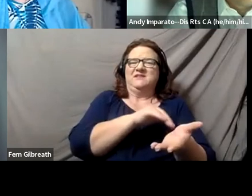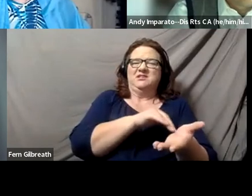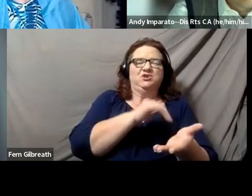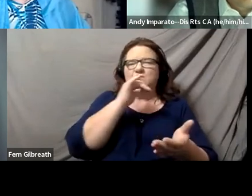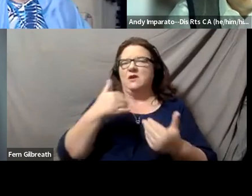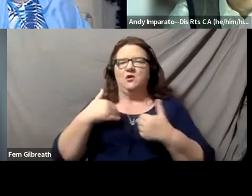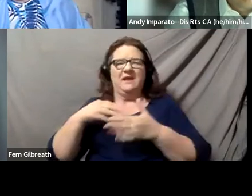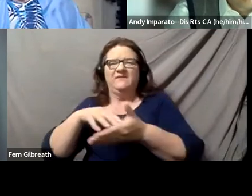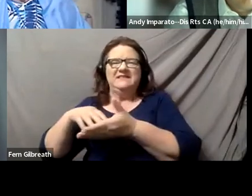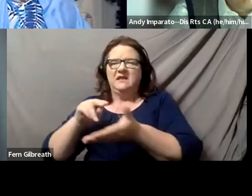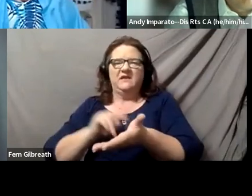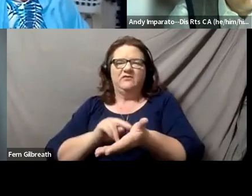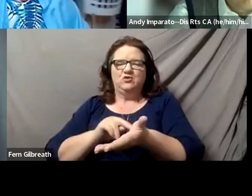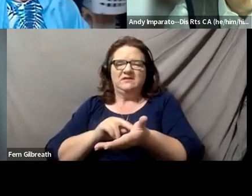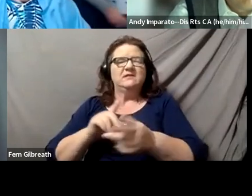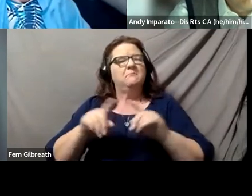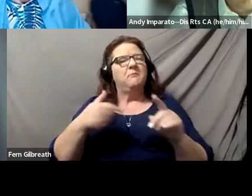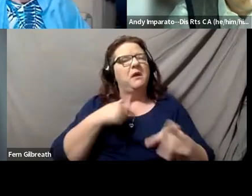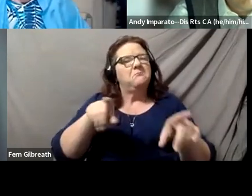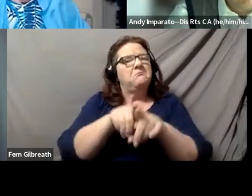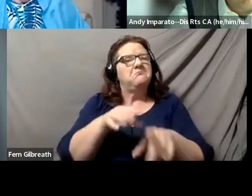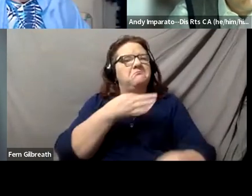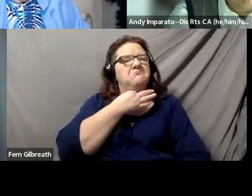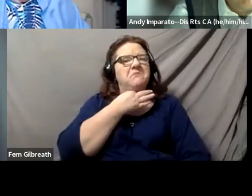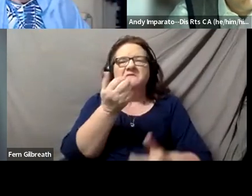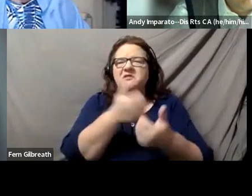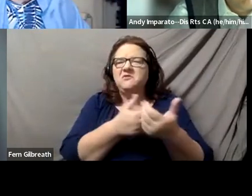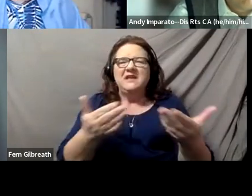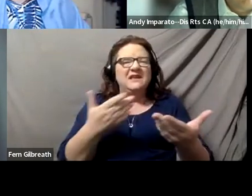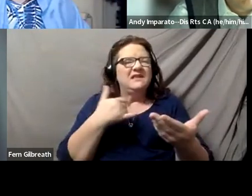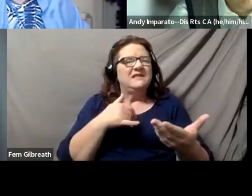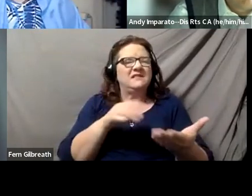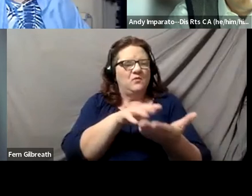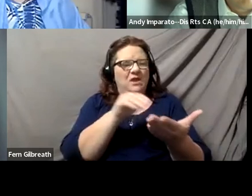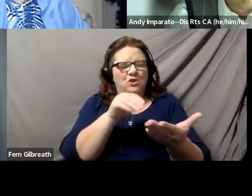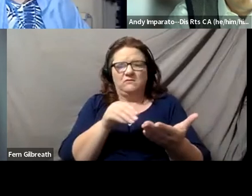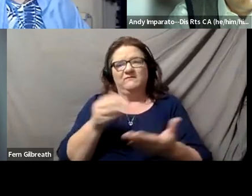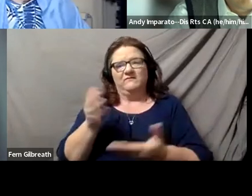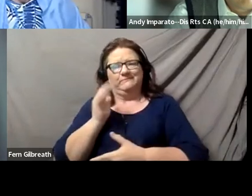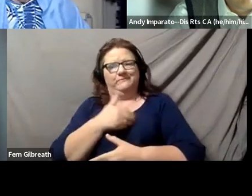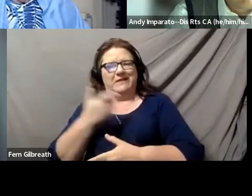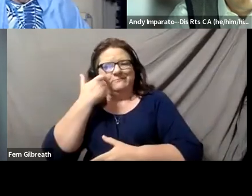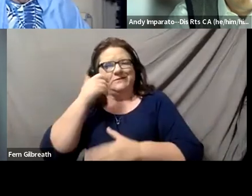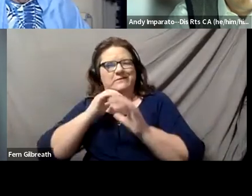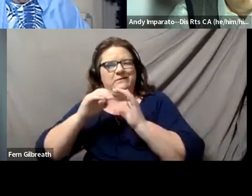but I also wondered if there is anything we can take from this study, I mean from our conversation tonight and this study